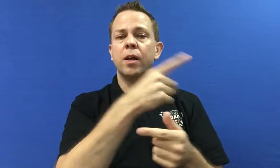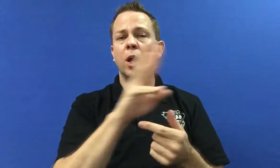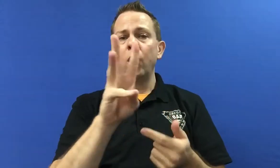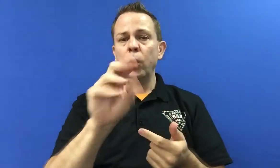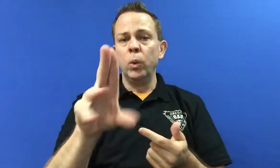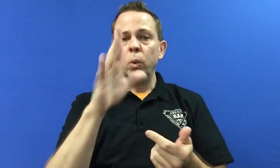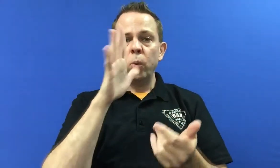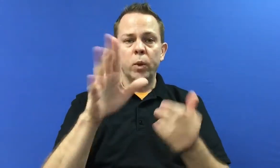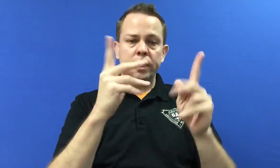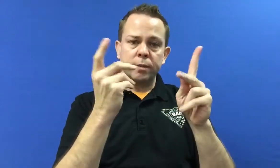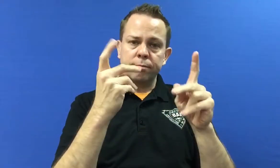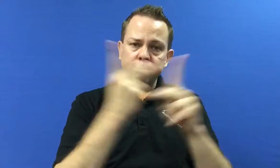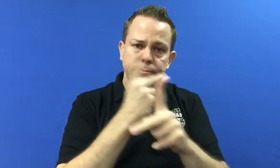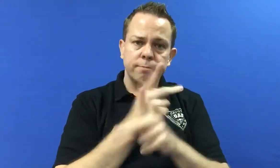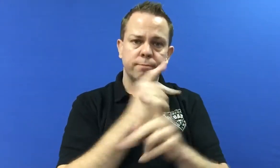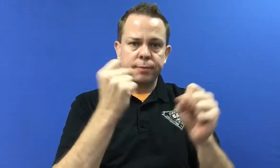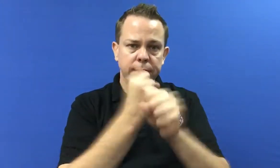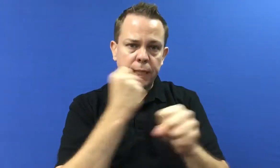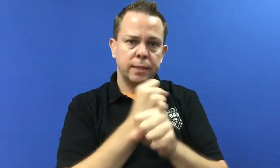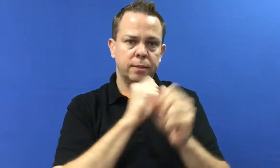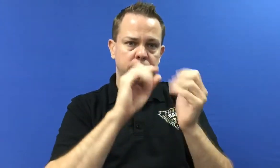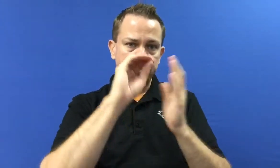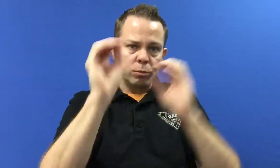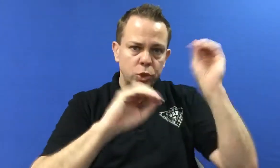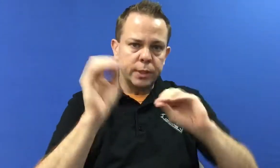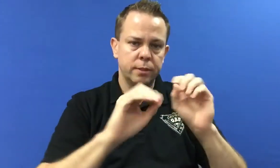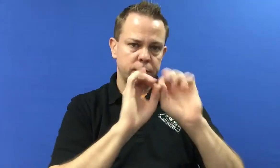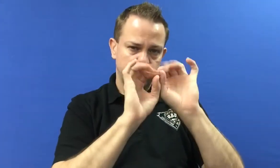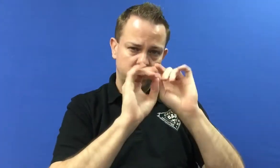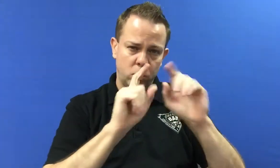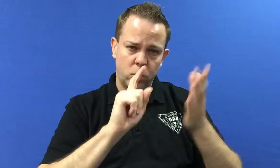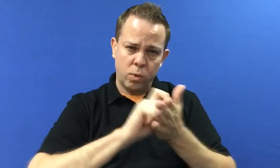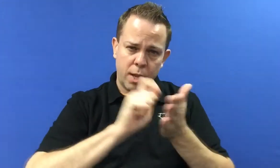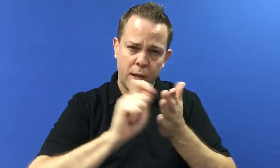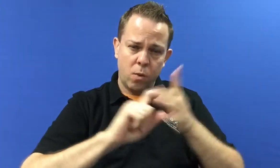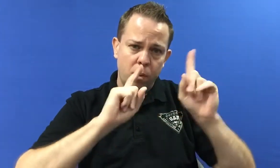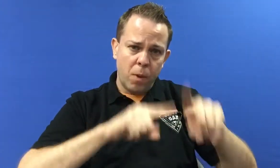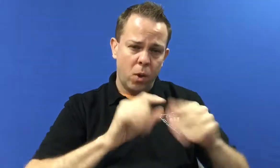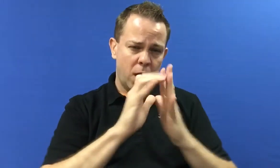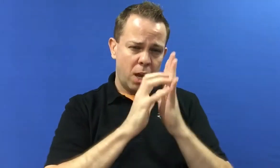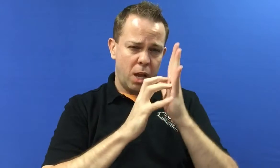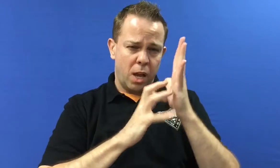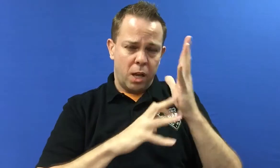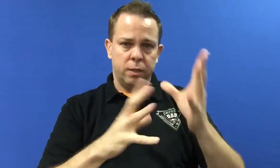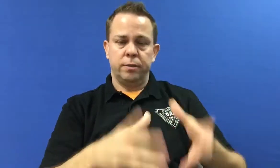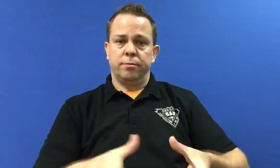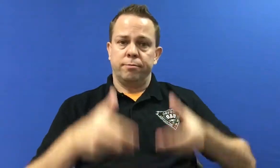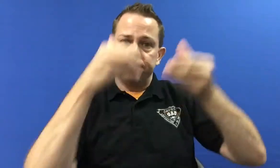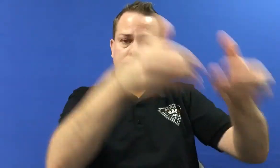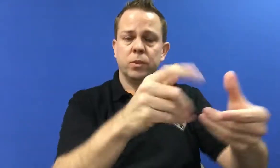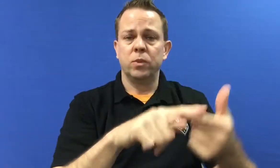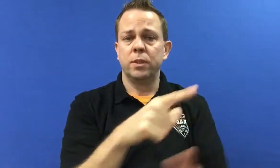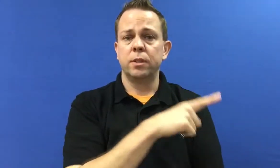WOU will then analyze the data and look at those statistics. They will then write a report